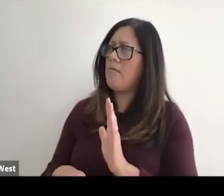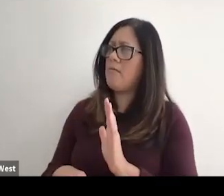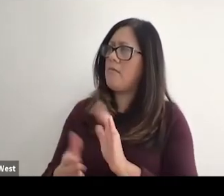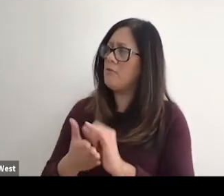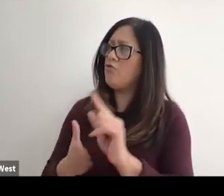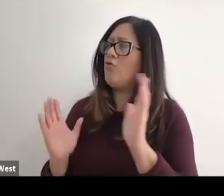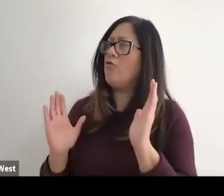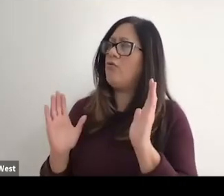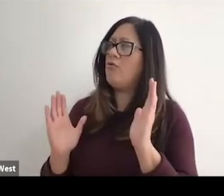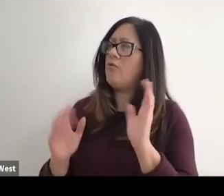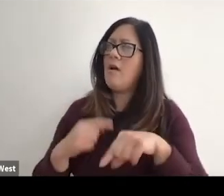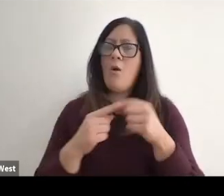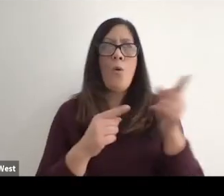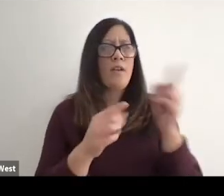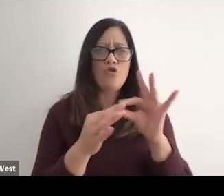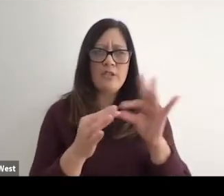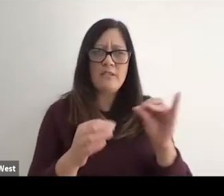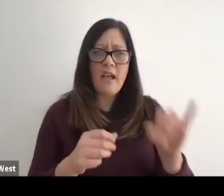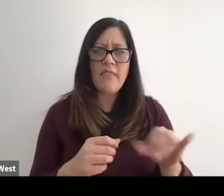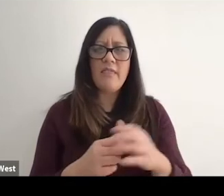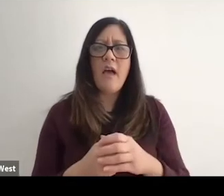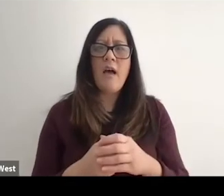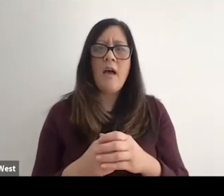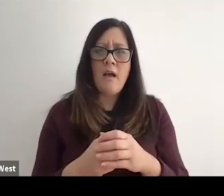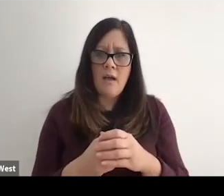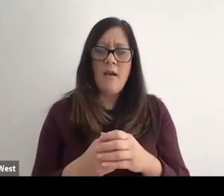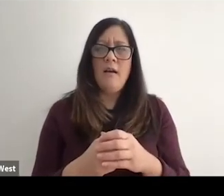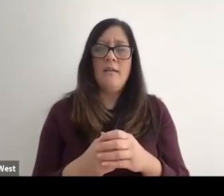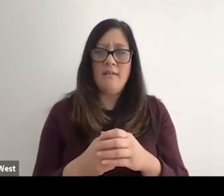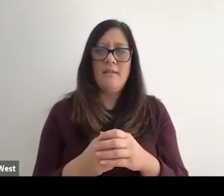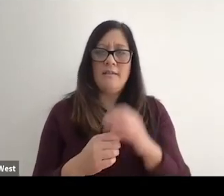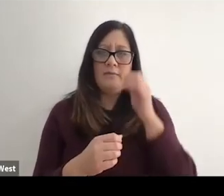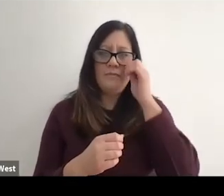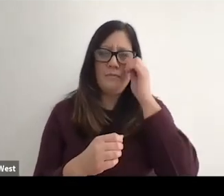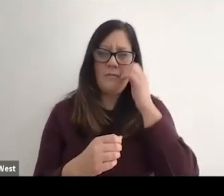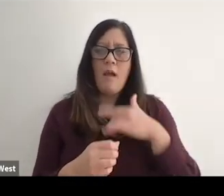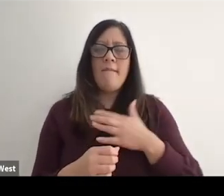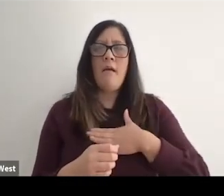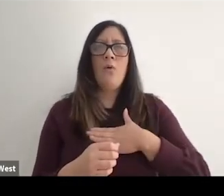Just started normal and when she spoke those words she baseline my entire existence.